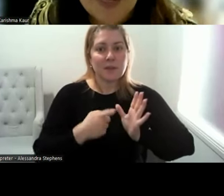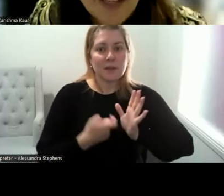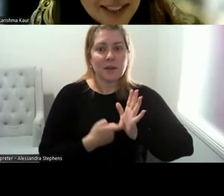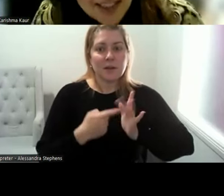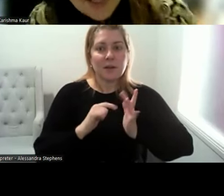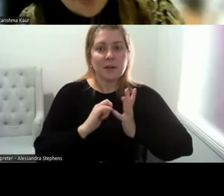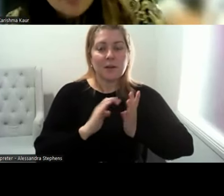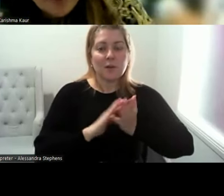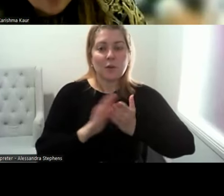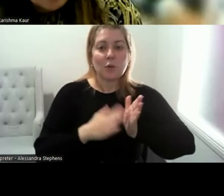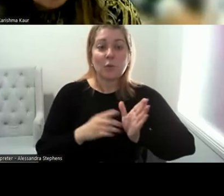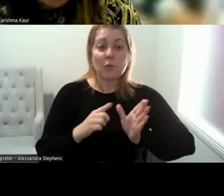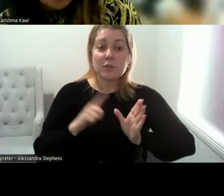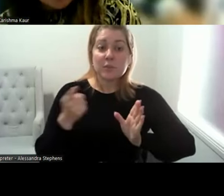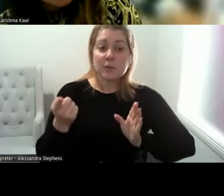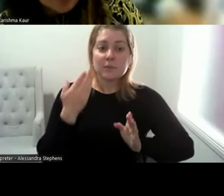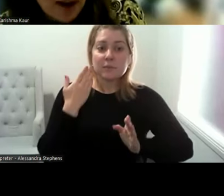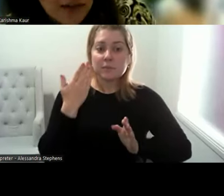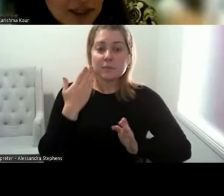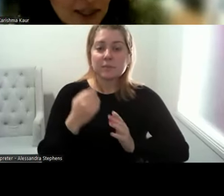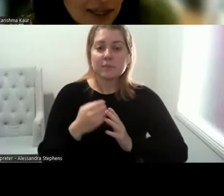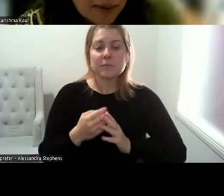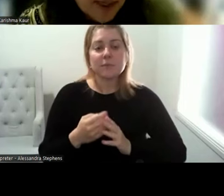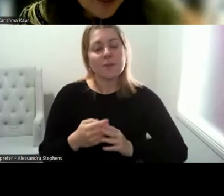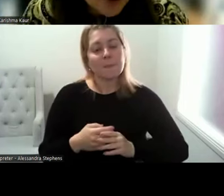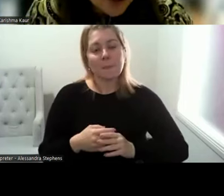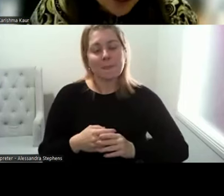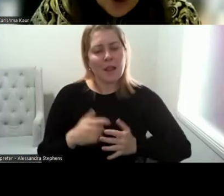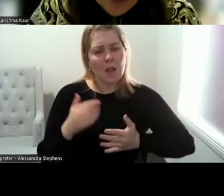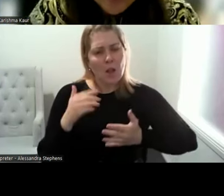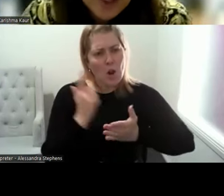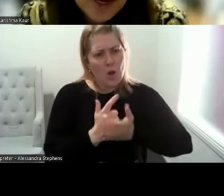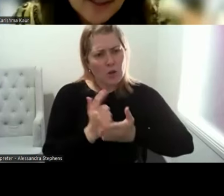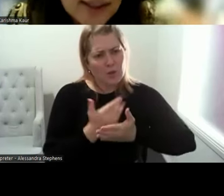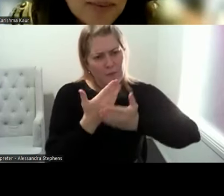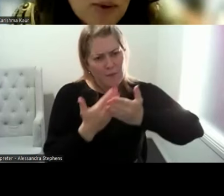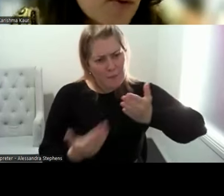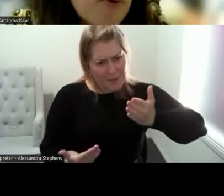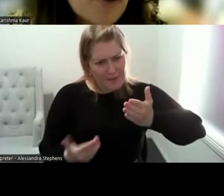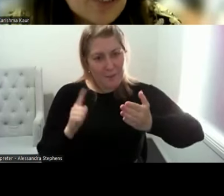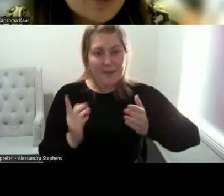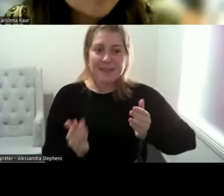Well, I think a lot has been covered, but just to add there, I think the most important thing